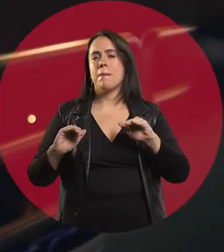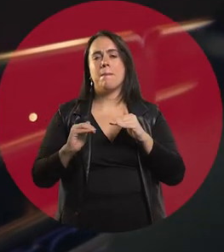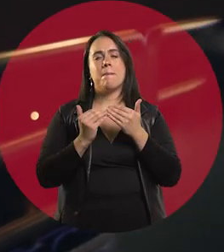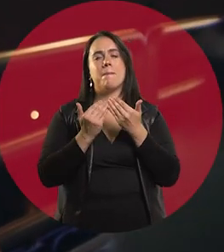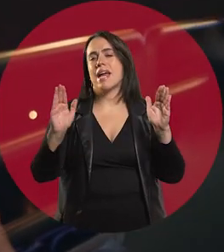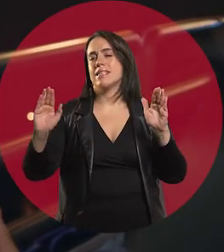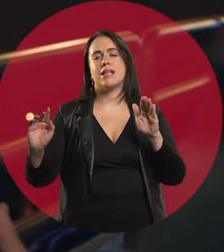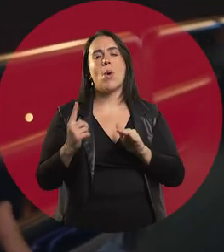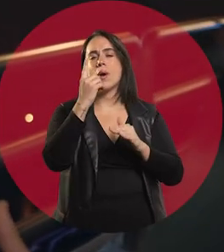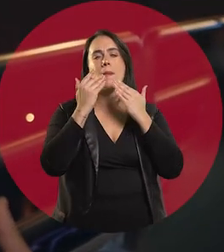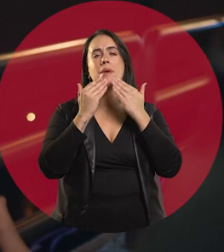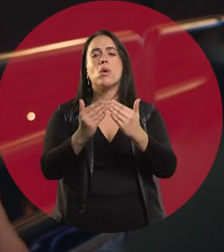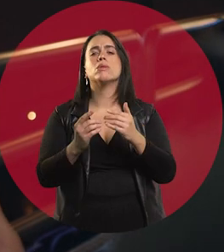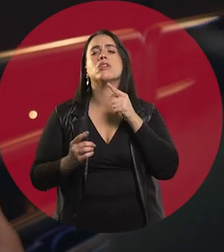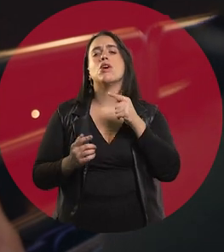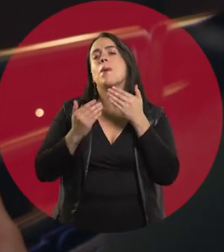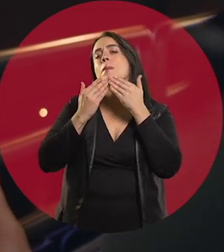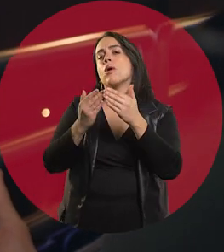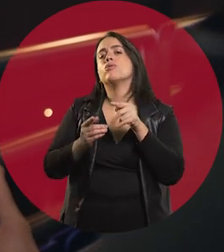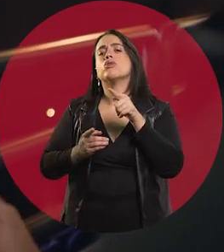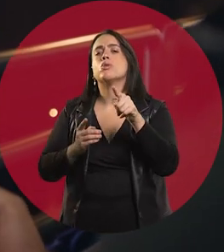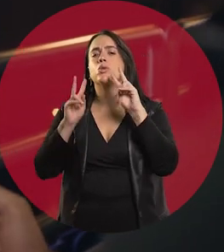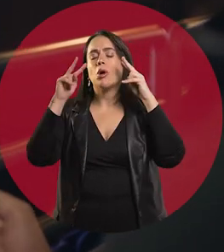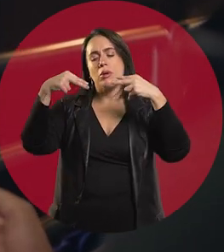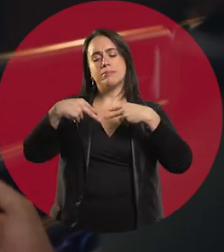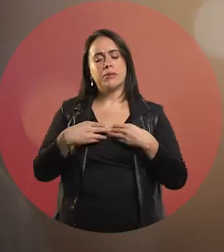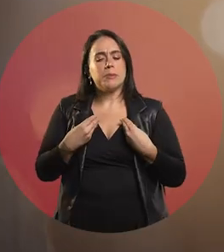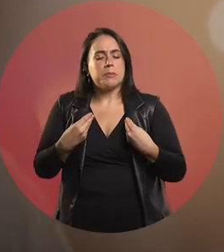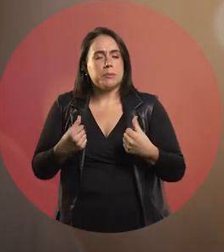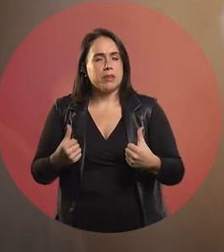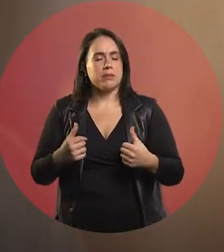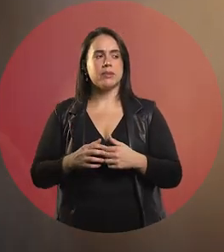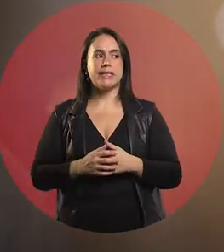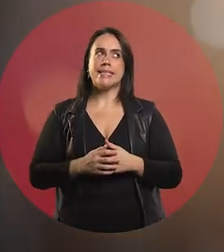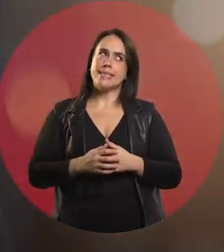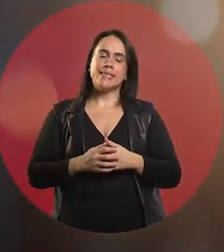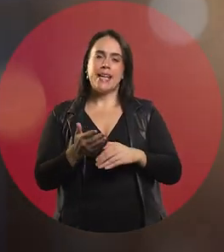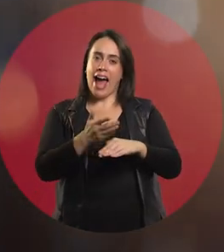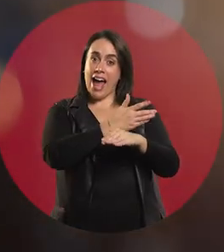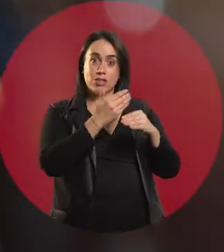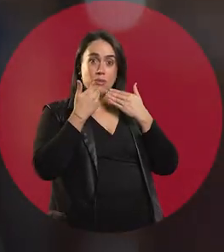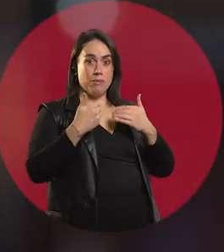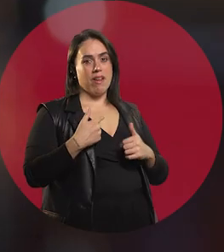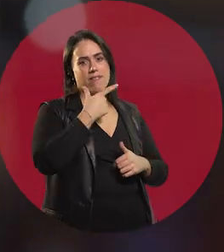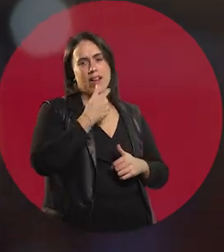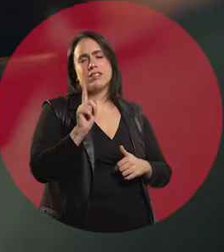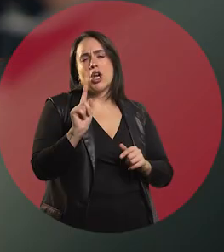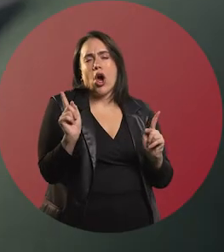that opens up the conversation for us, which is how do you define yourself. If you tell me the questions beforehand, it will be very easy. No, it's just two minutes.